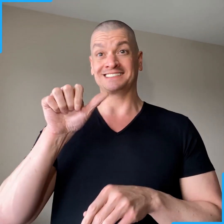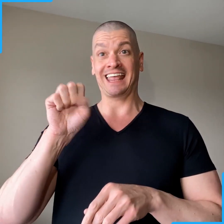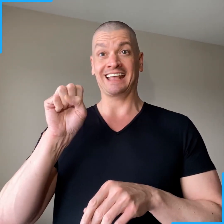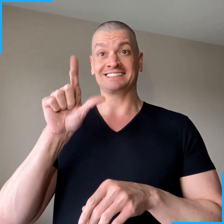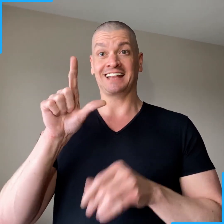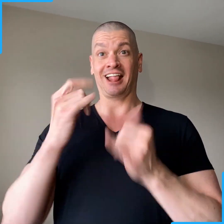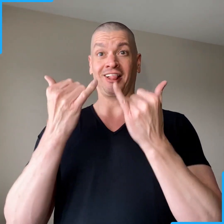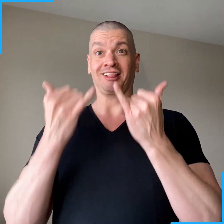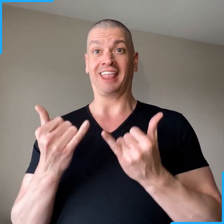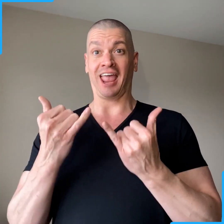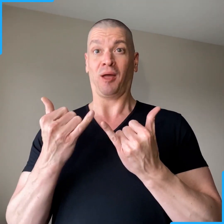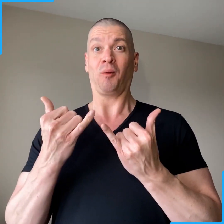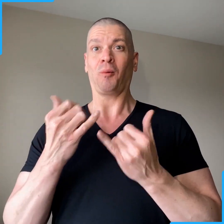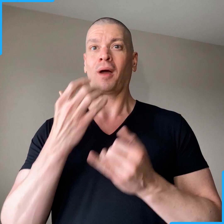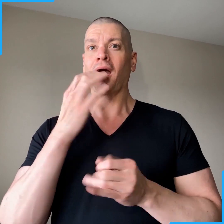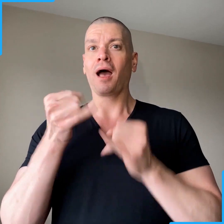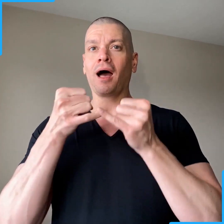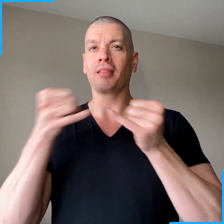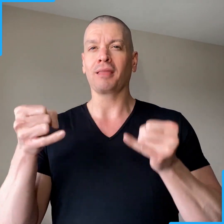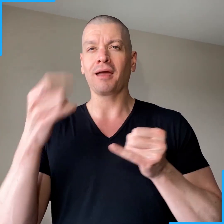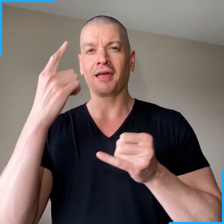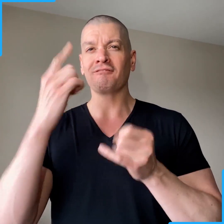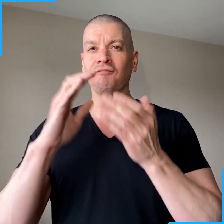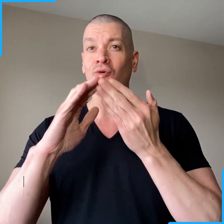"ASL NOW," a hotline -